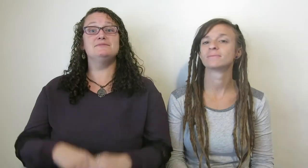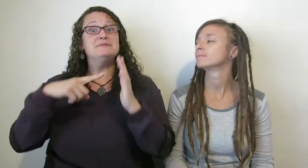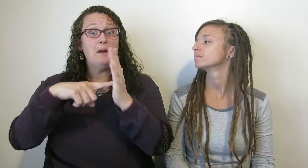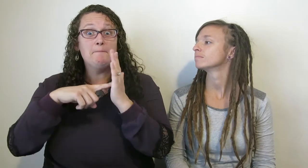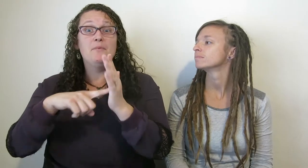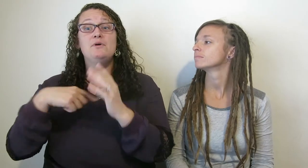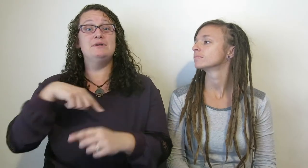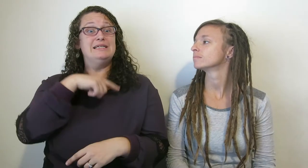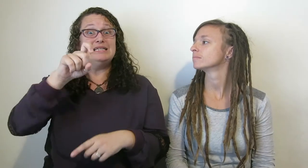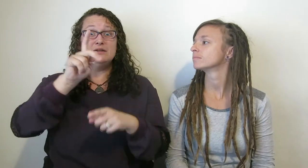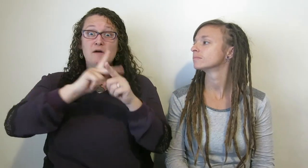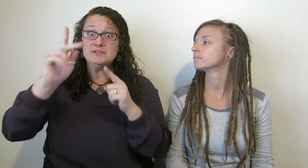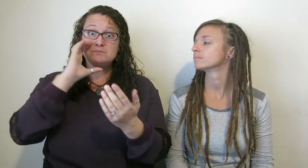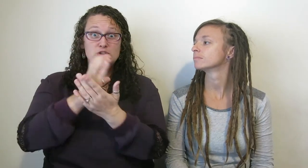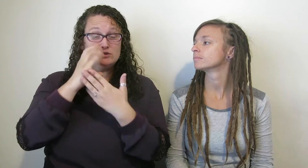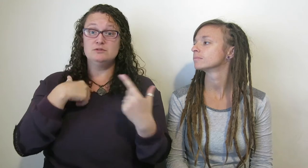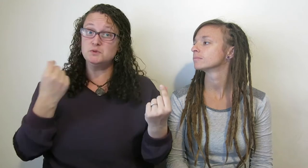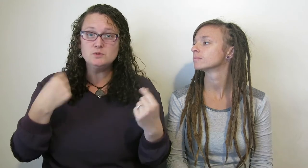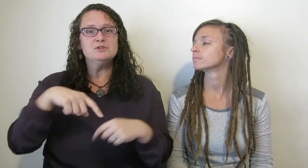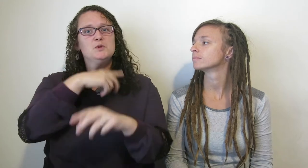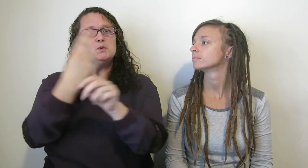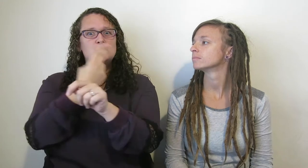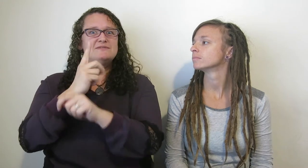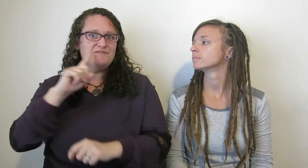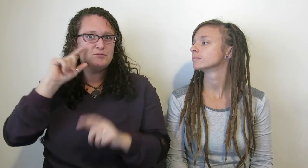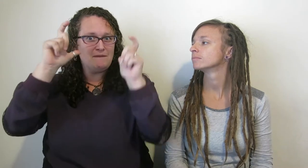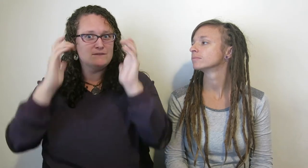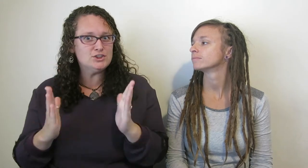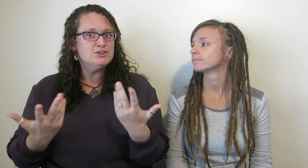For example: we use Deaf photographers for our professional headshots,